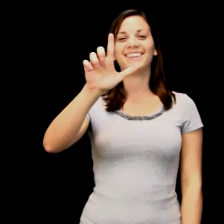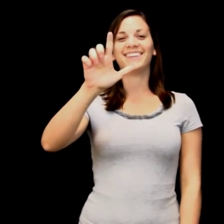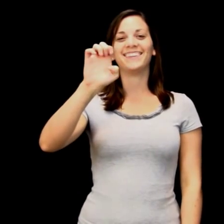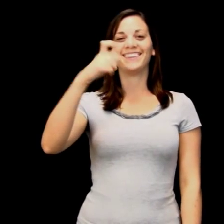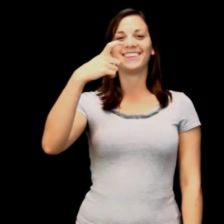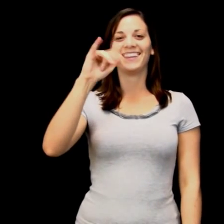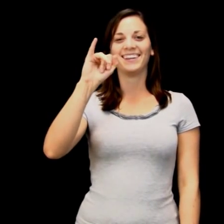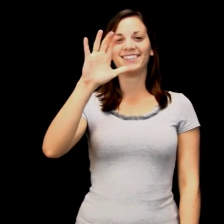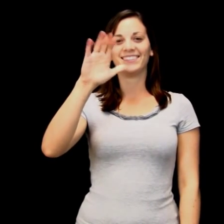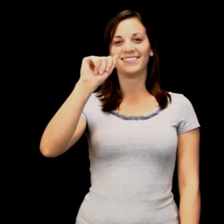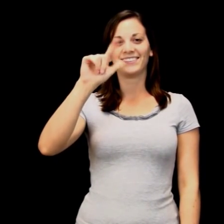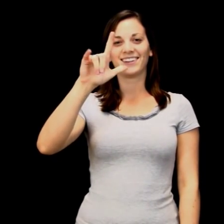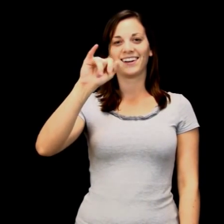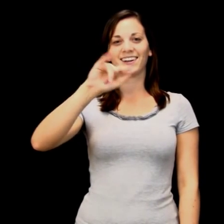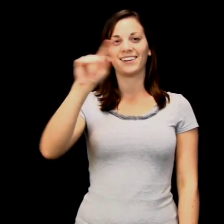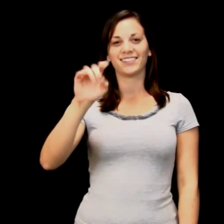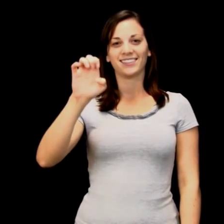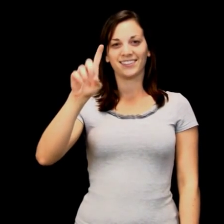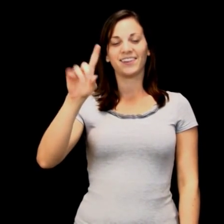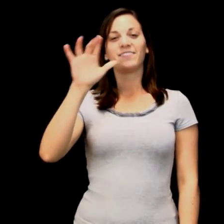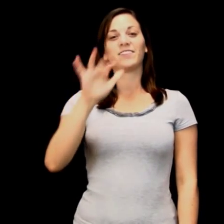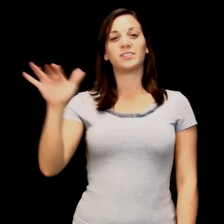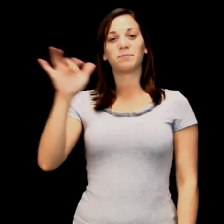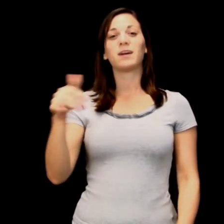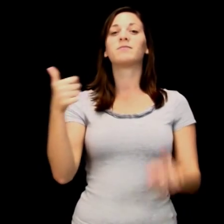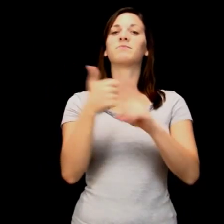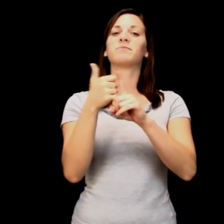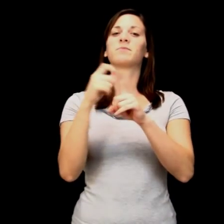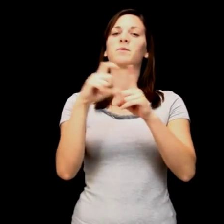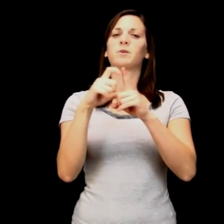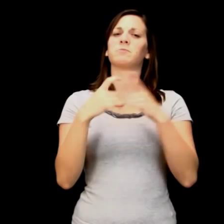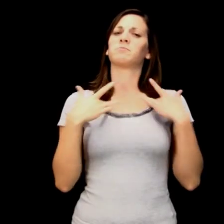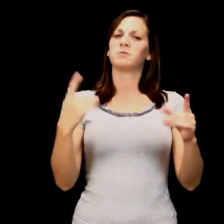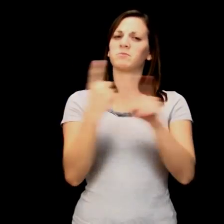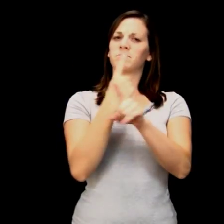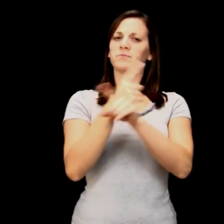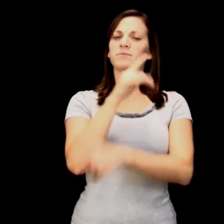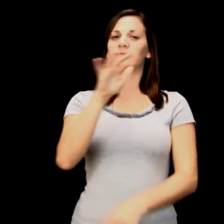Lexicalized fingerspelling occurs when a fingerspelled word has gone through an